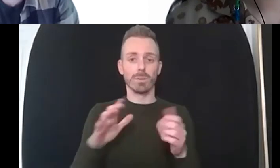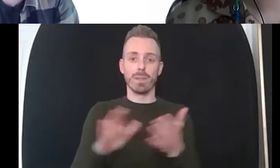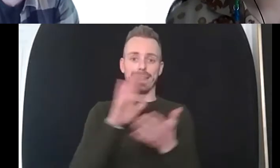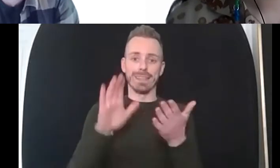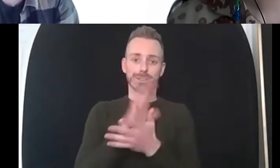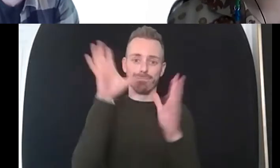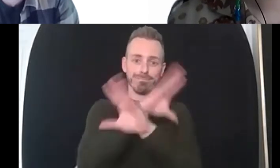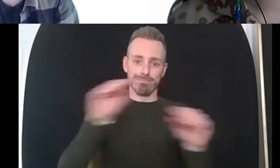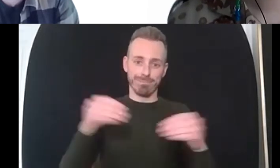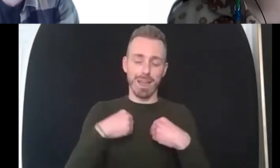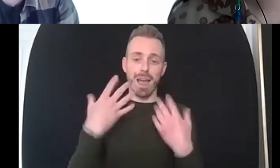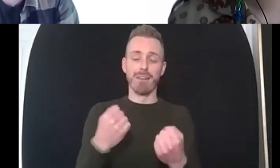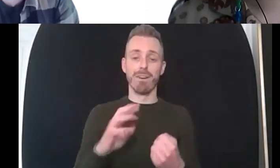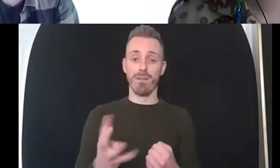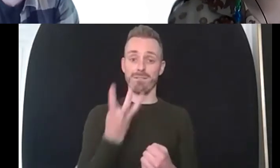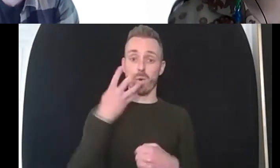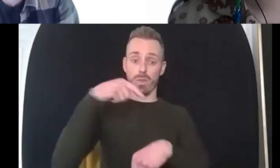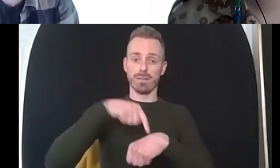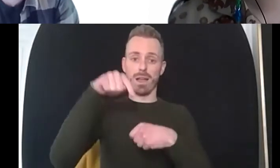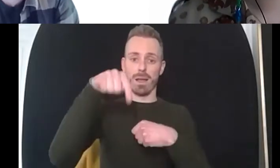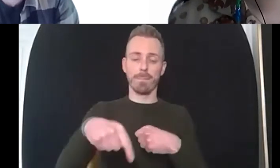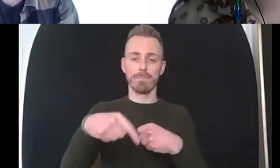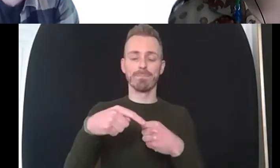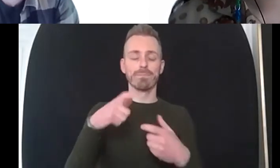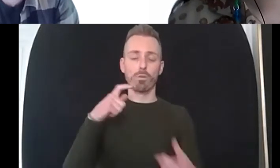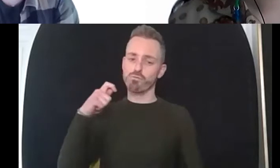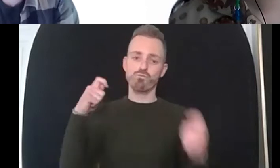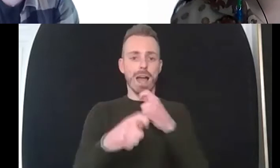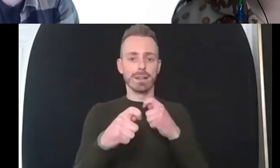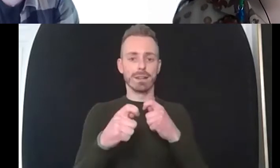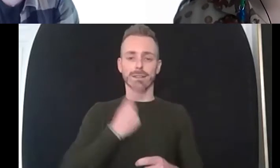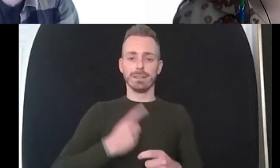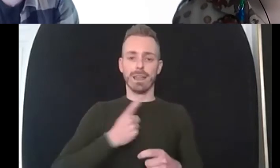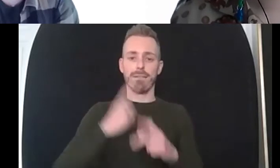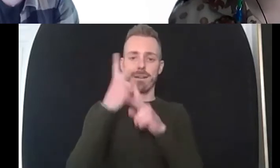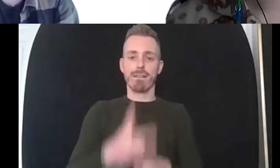radical self-care course coming up which is run by lancashire mind and rainbow mine specifically